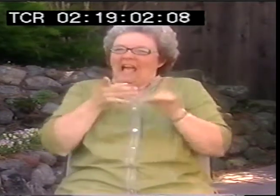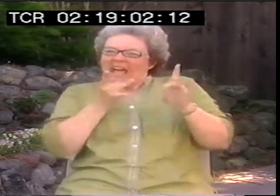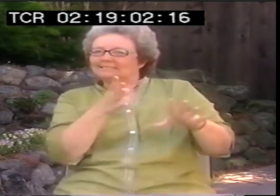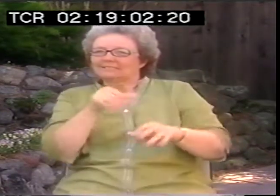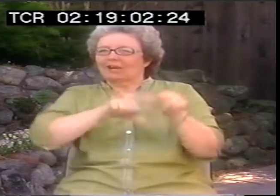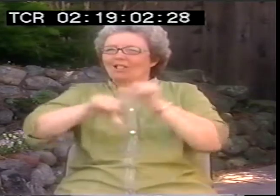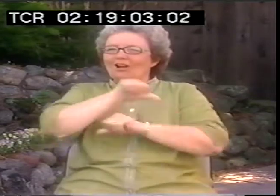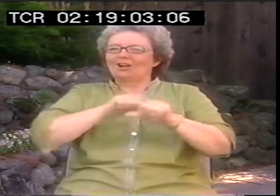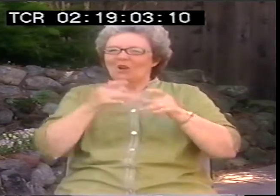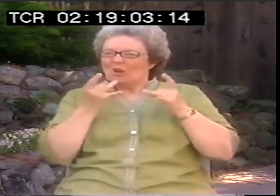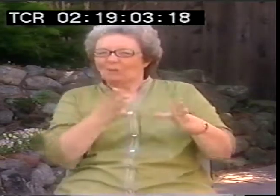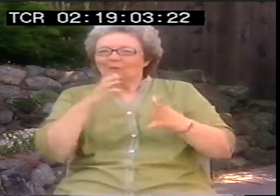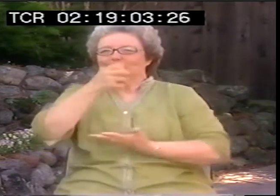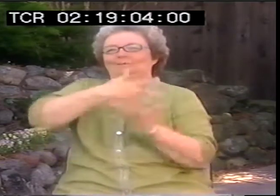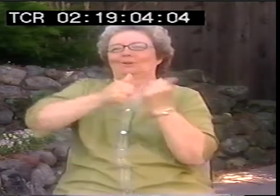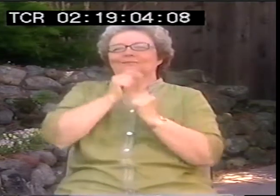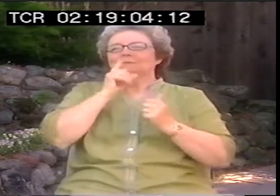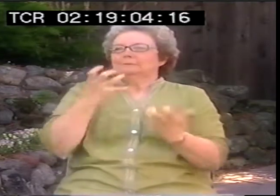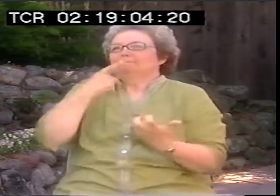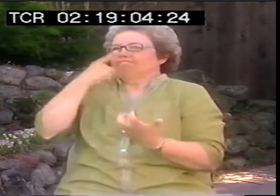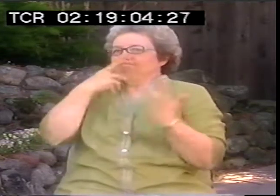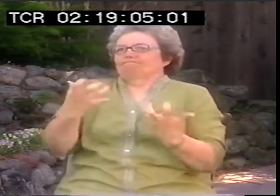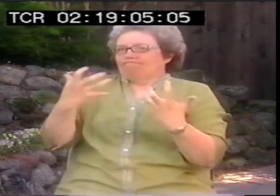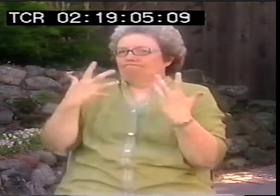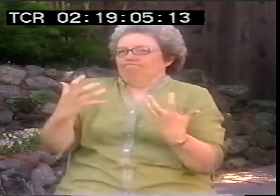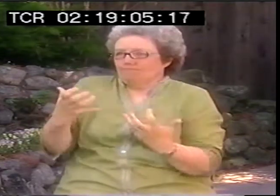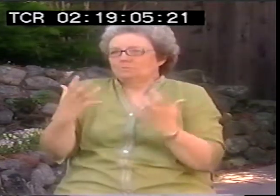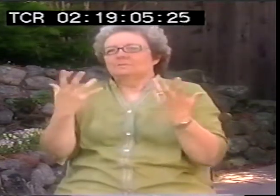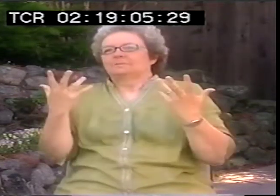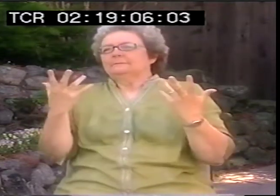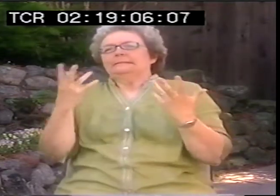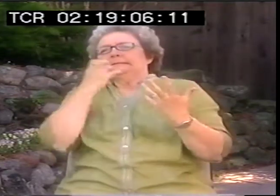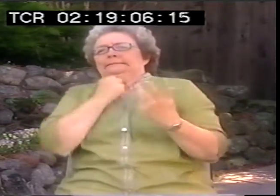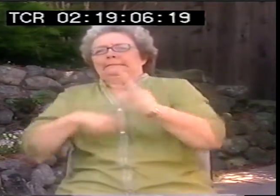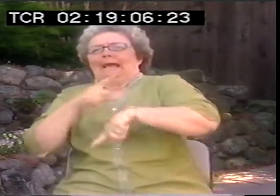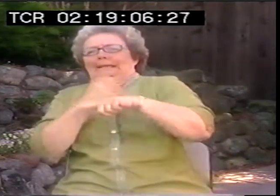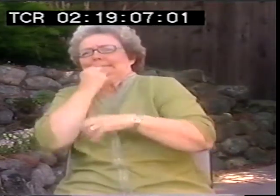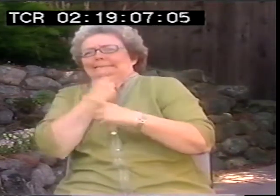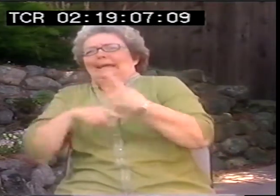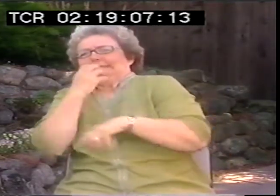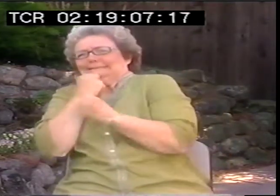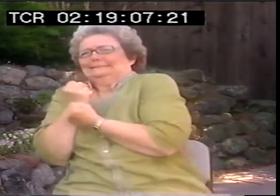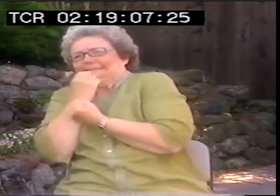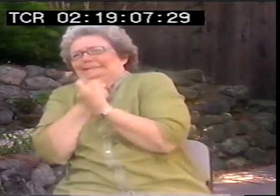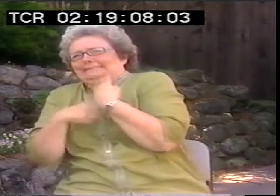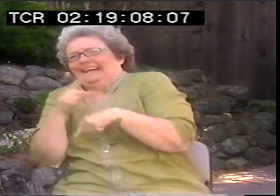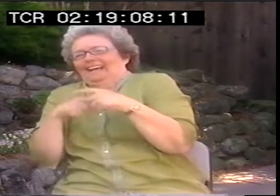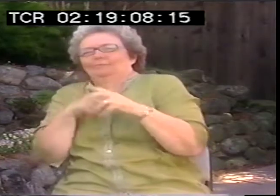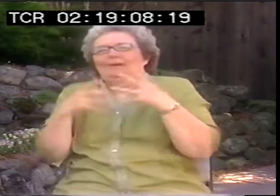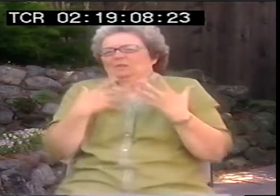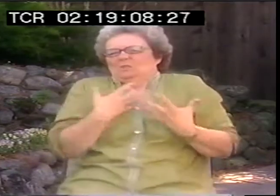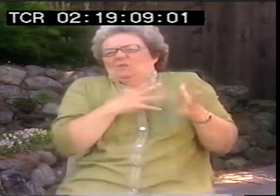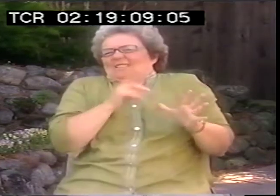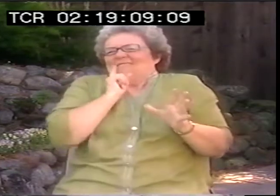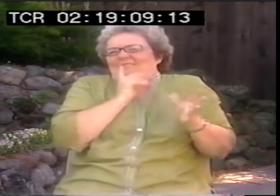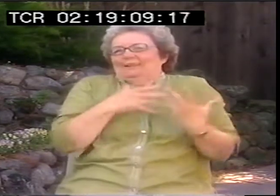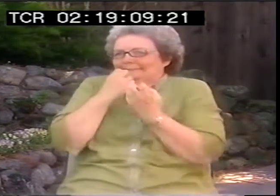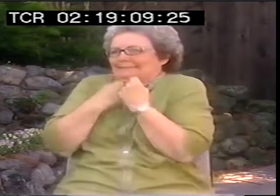were co-opted by the oralism idea and faction. Because that set us against each other and caused a lot of divisiveness.